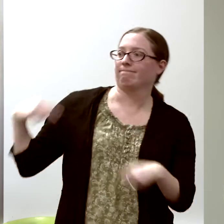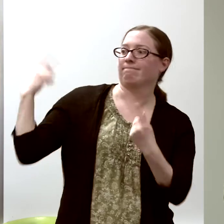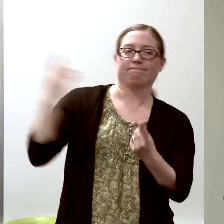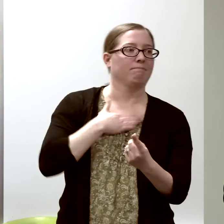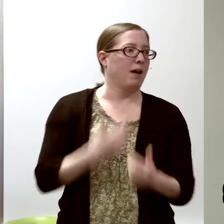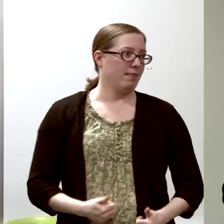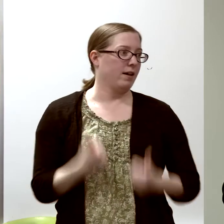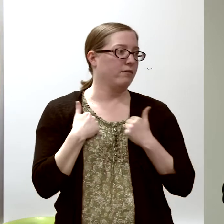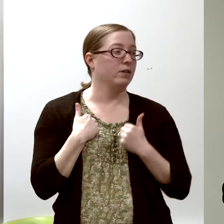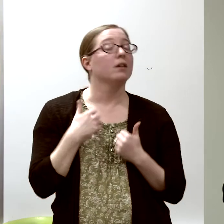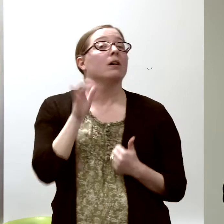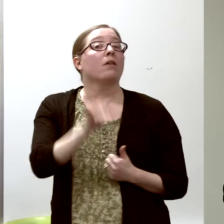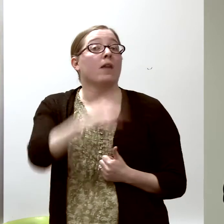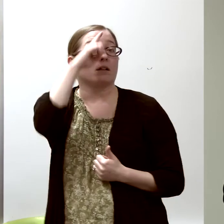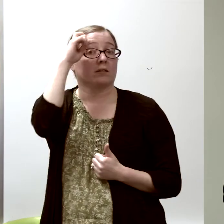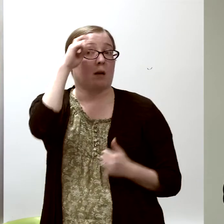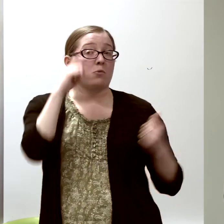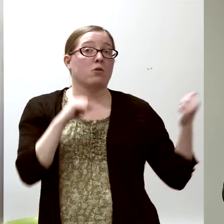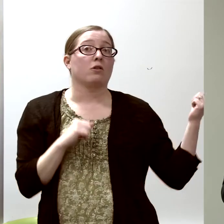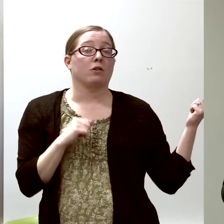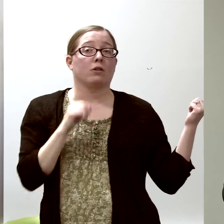That summer,